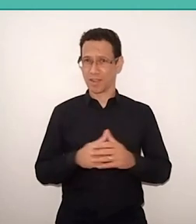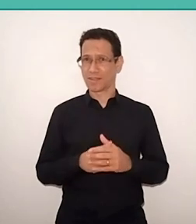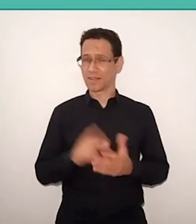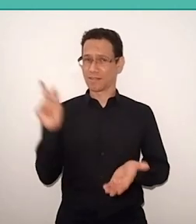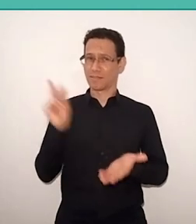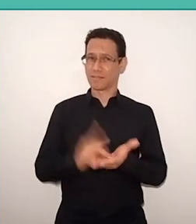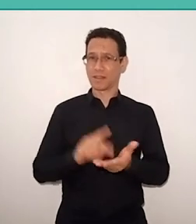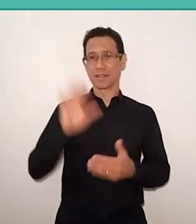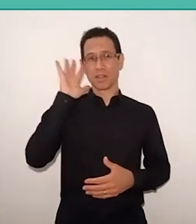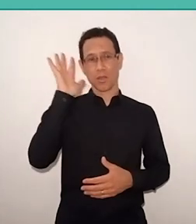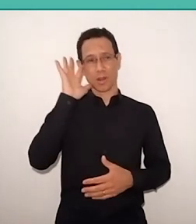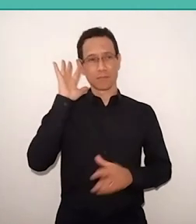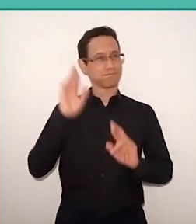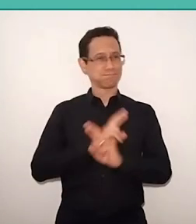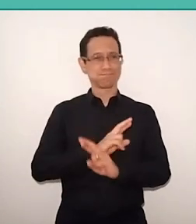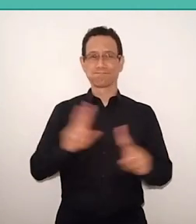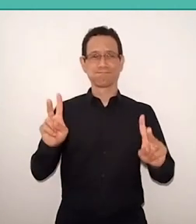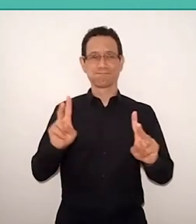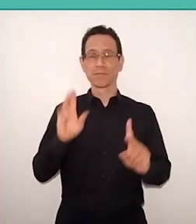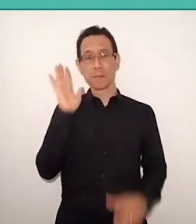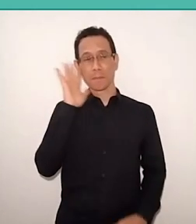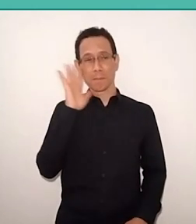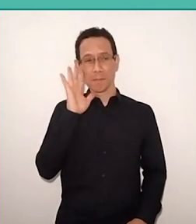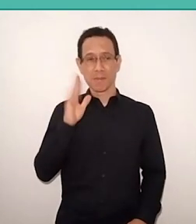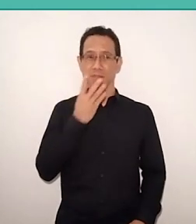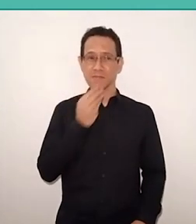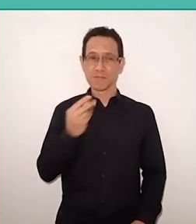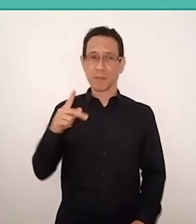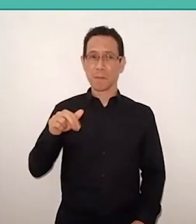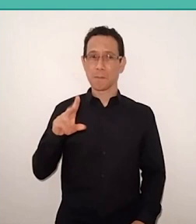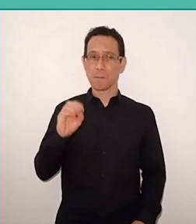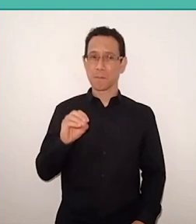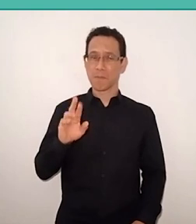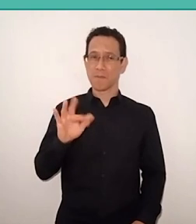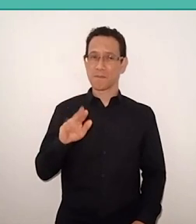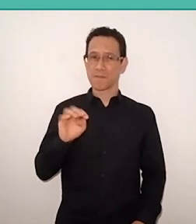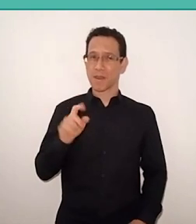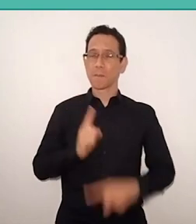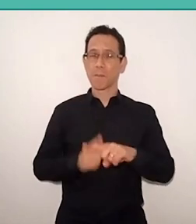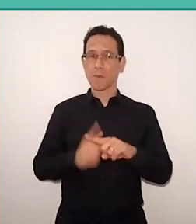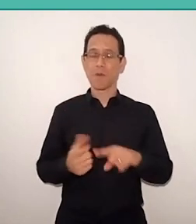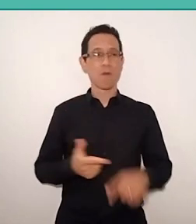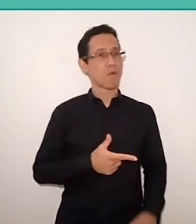I think Freire is essential because, all over the world, we have two things: